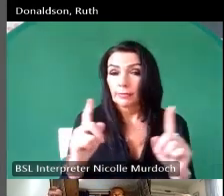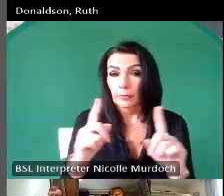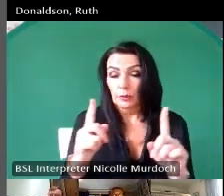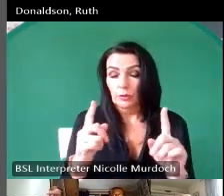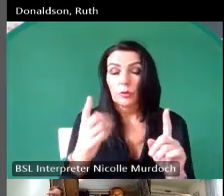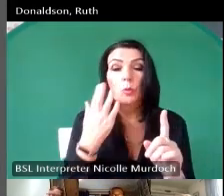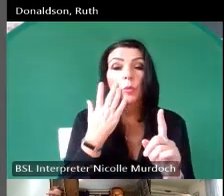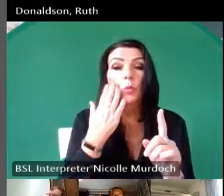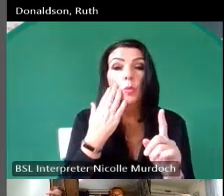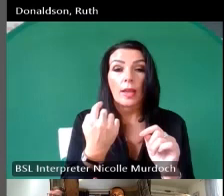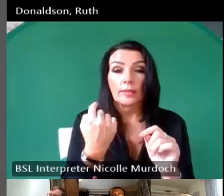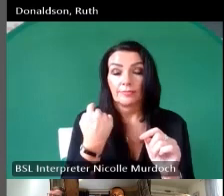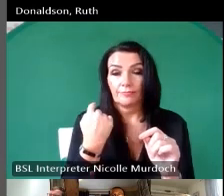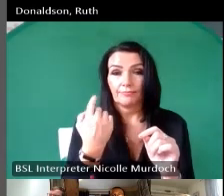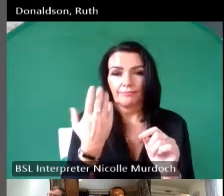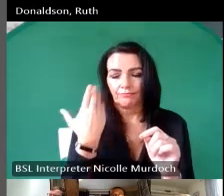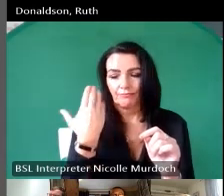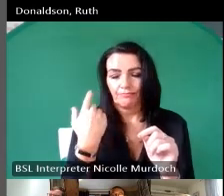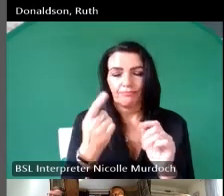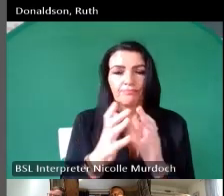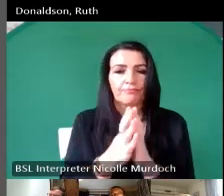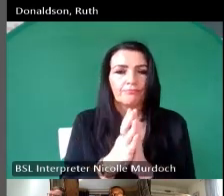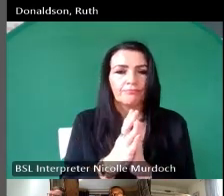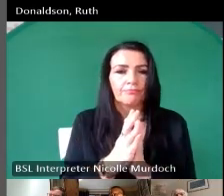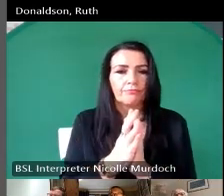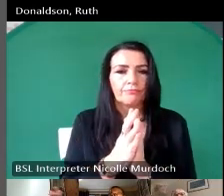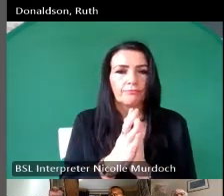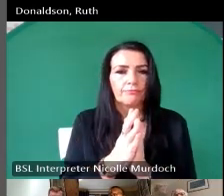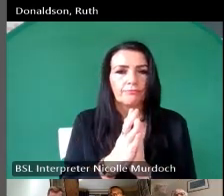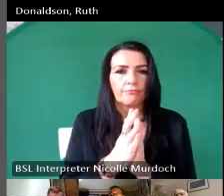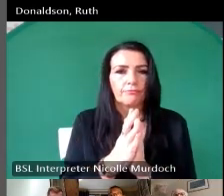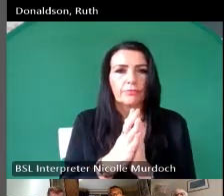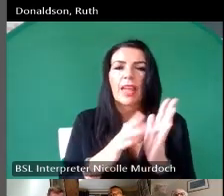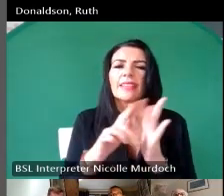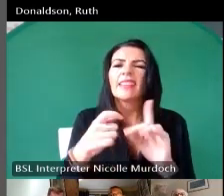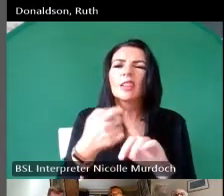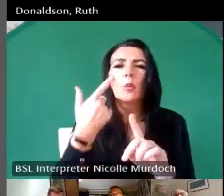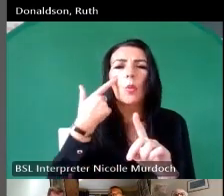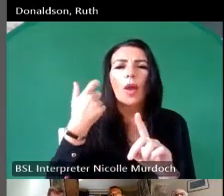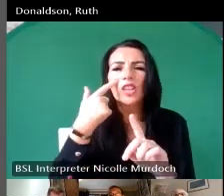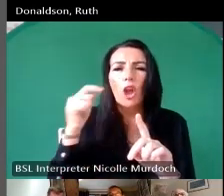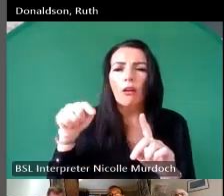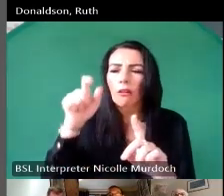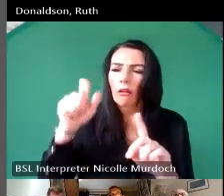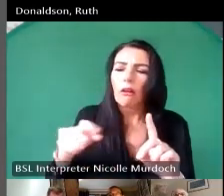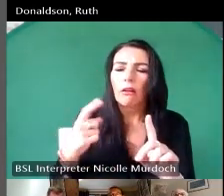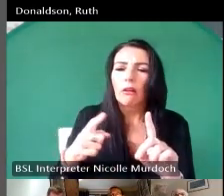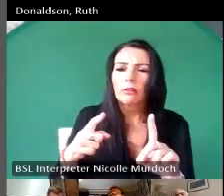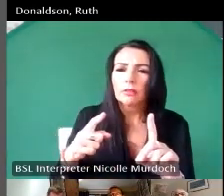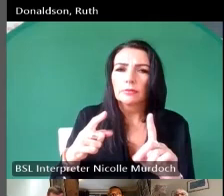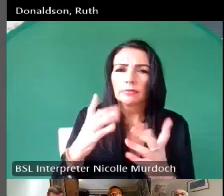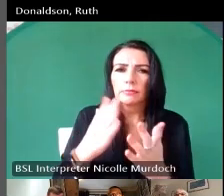Nick is telling about how in his earlier life he identified as a lesbian so this